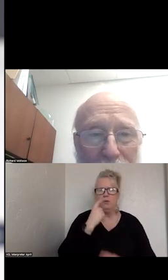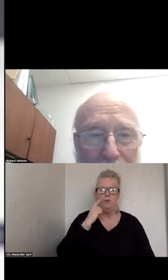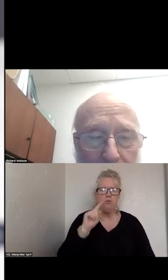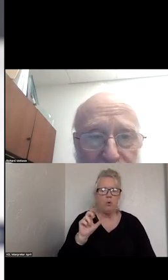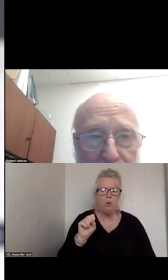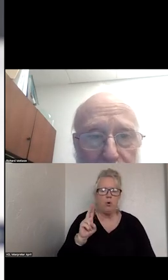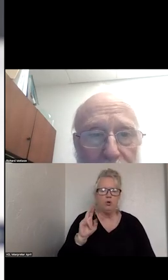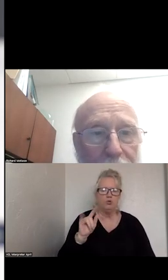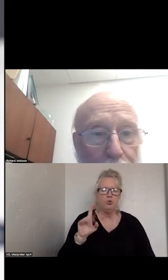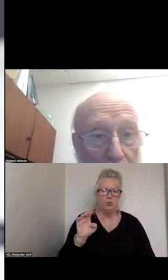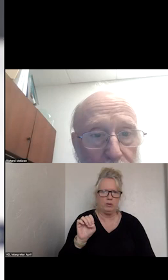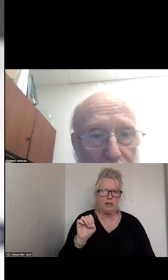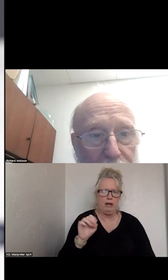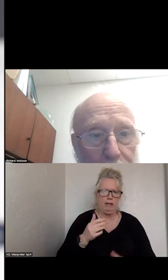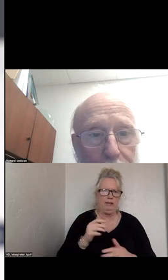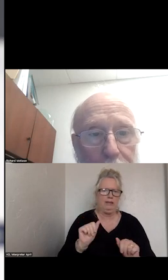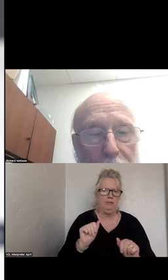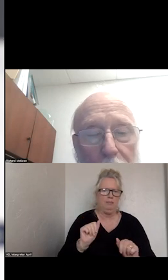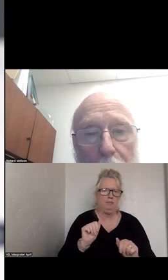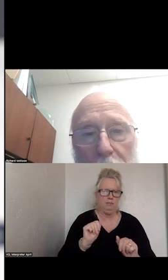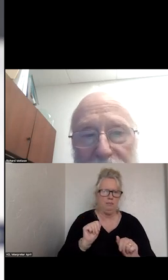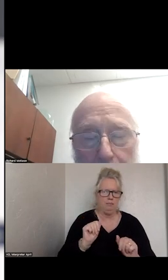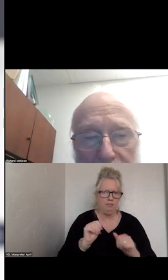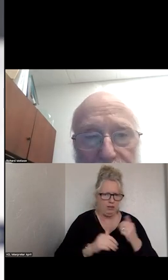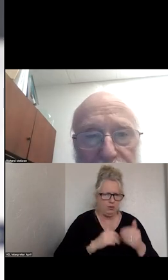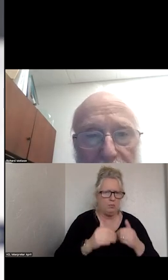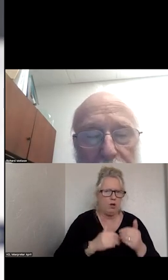ATTEMPTS IN PROGRESS. WITH THAT BEING SAID,